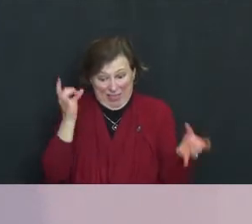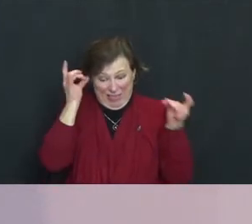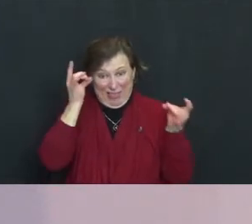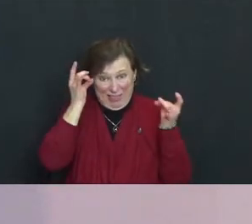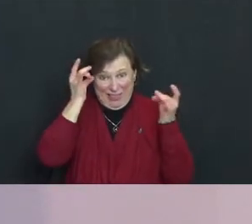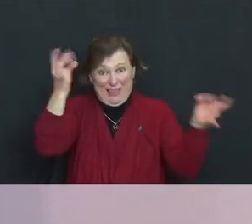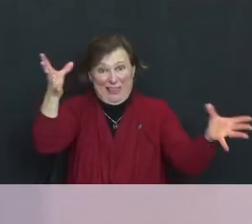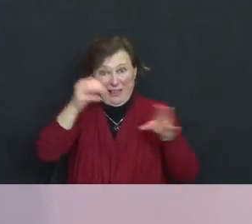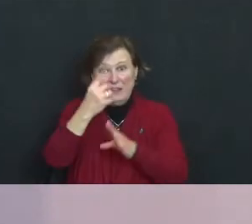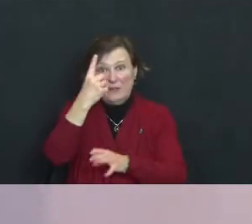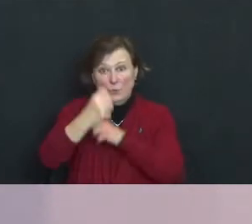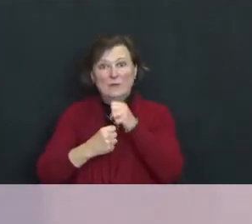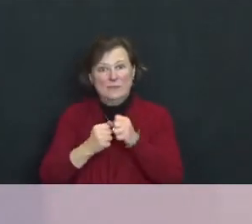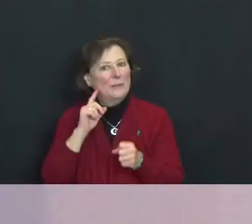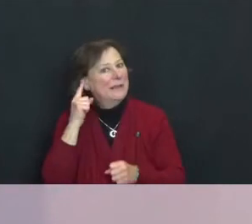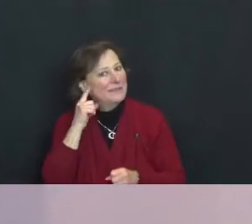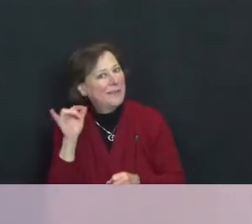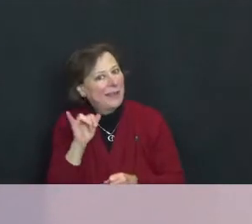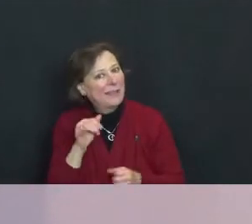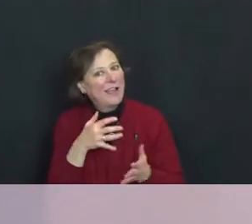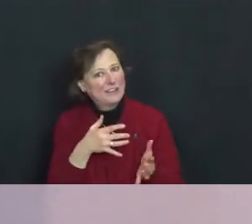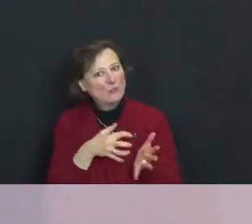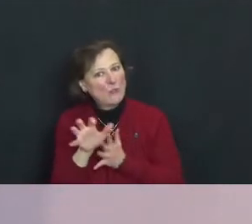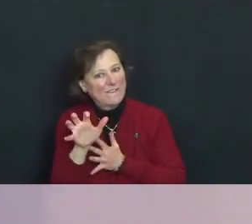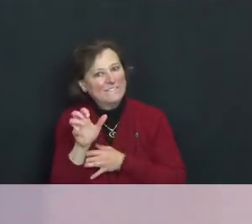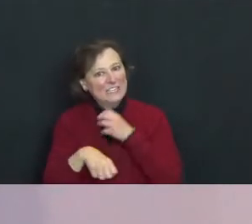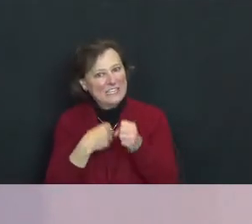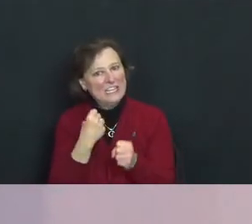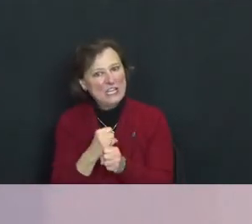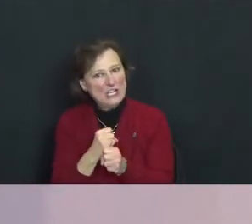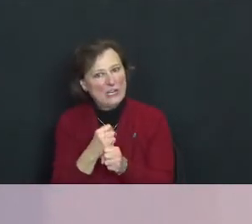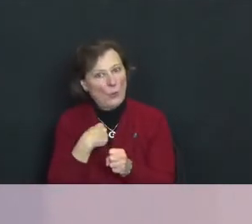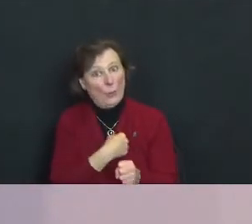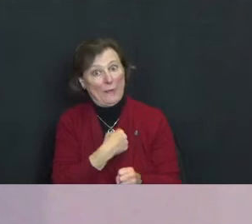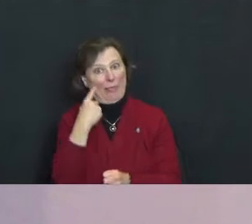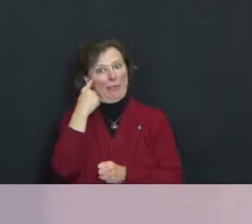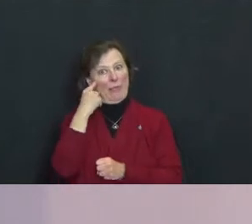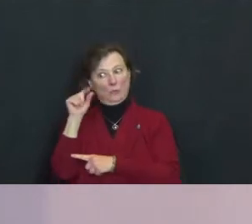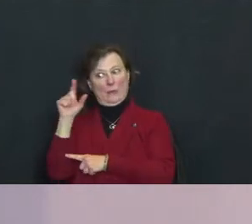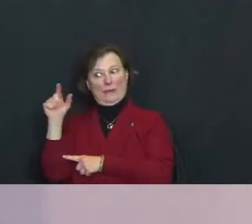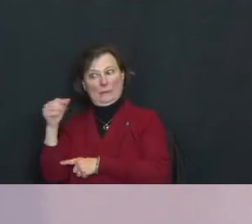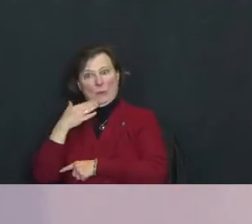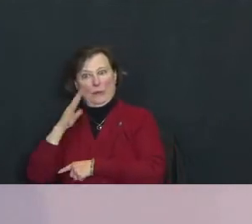like it's going to be a rough year - and we thought 2020 was rough.